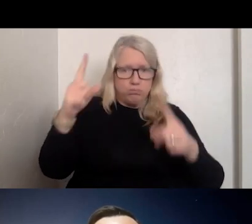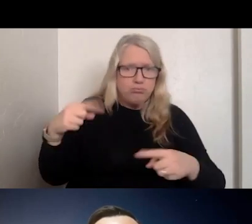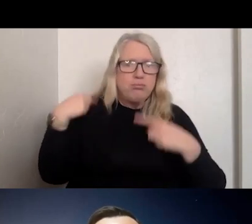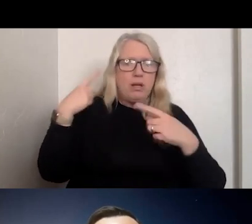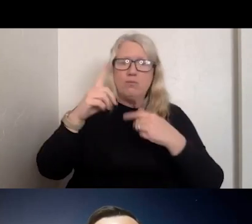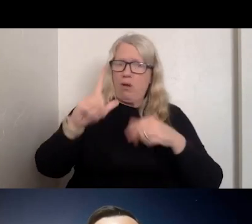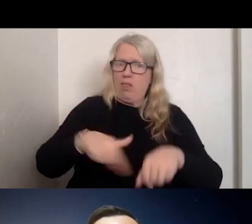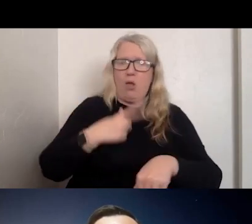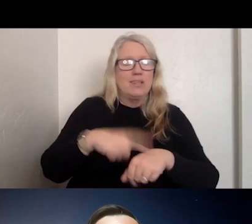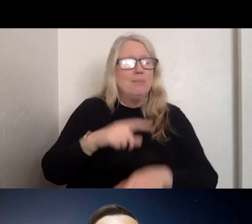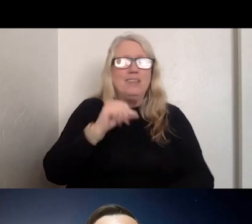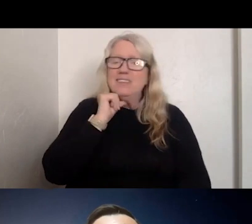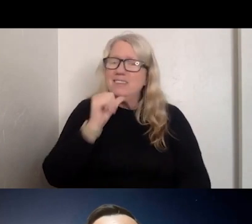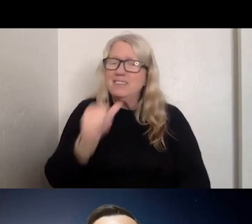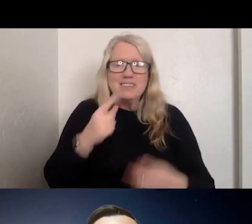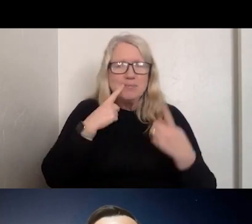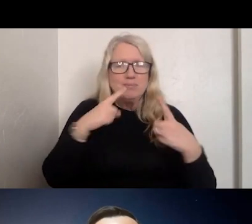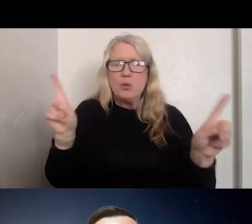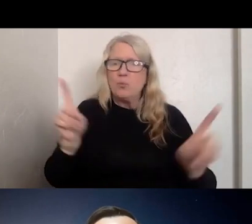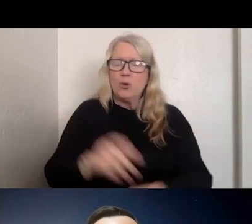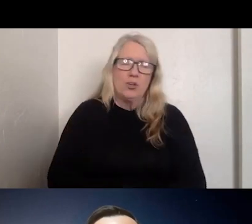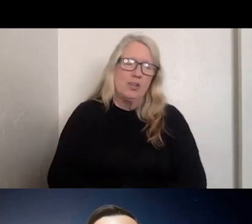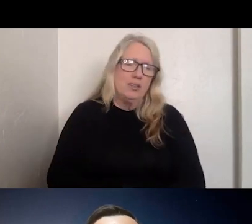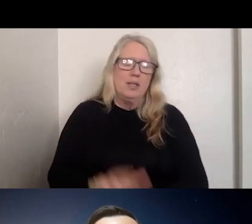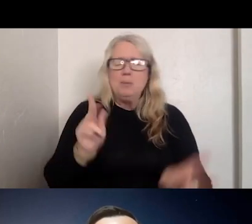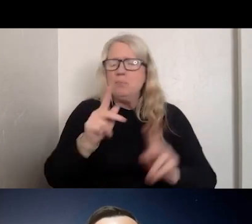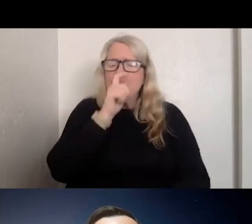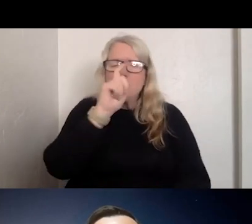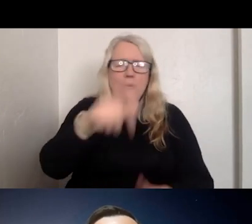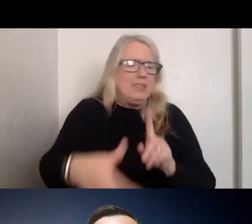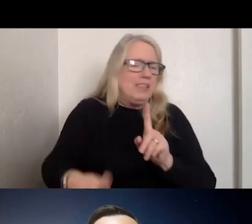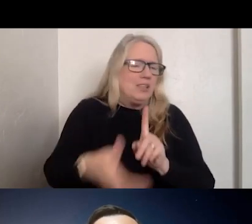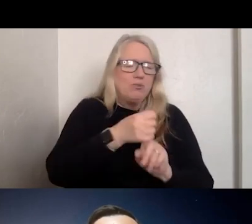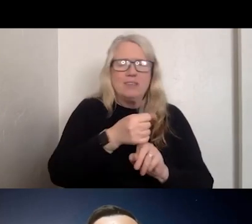NOT WORK. PEOPLE DO NOT HAVE TO BE ARRESTED AND INPRISON TO GET